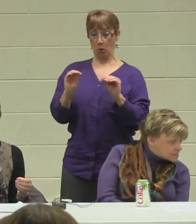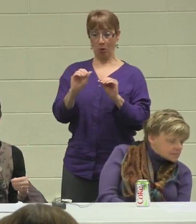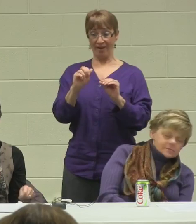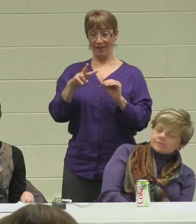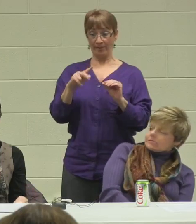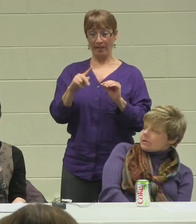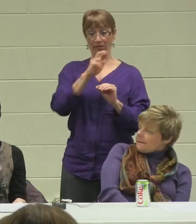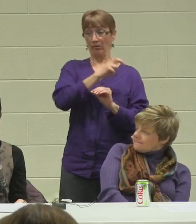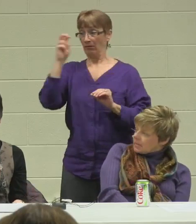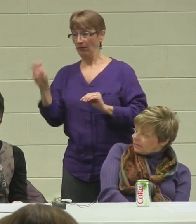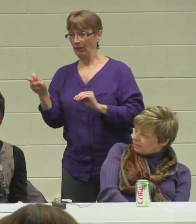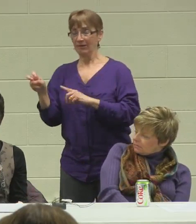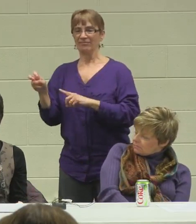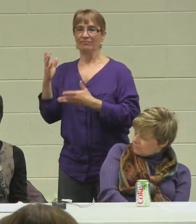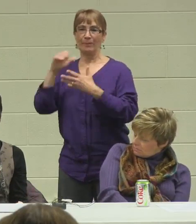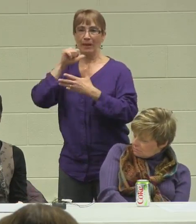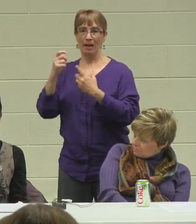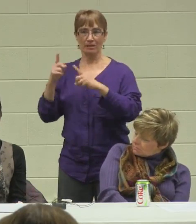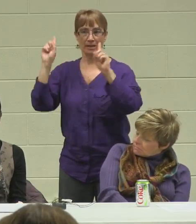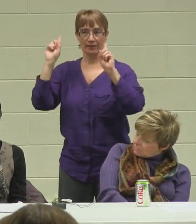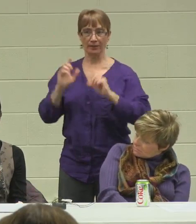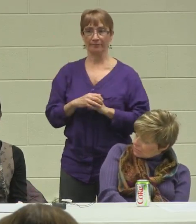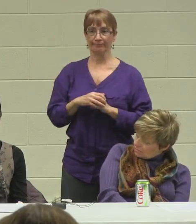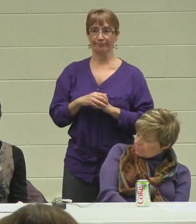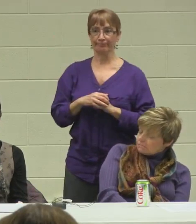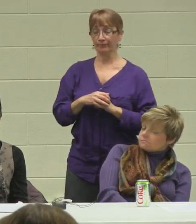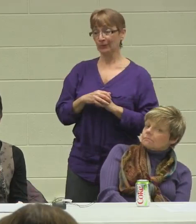if that makes sense. I'm just really grateful